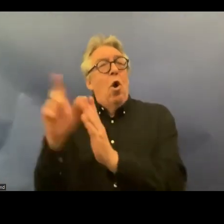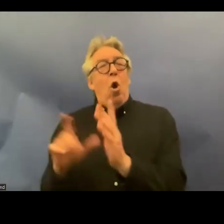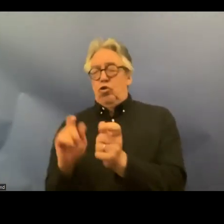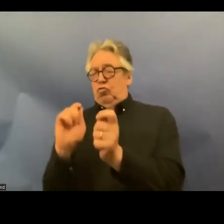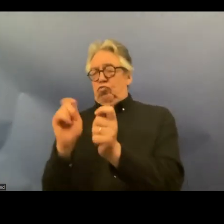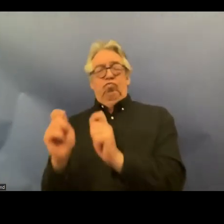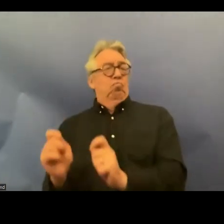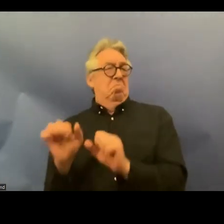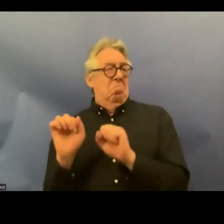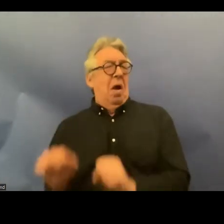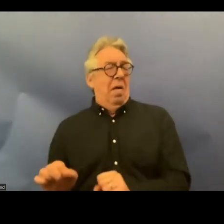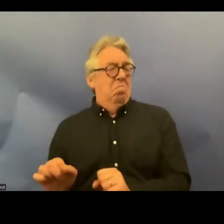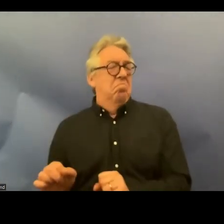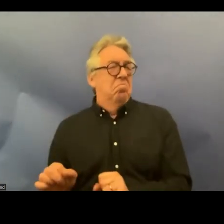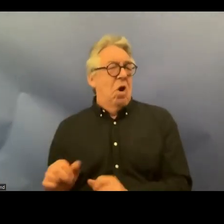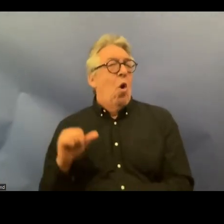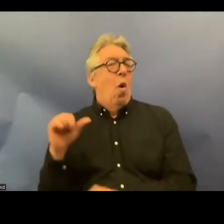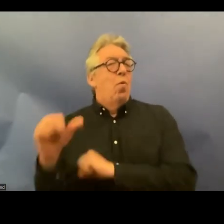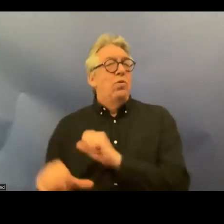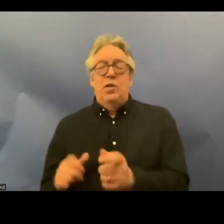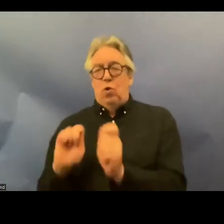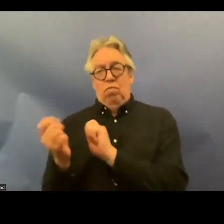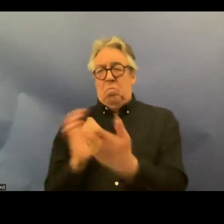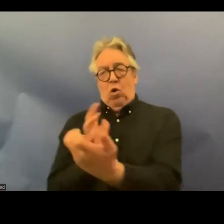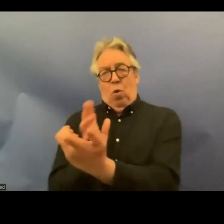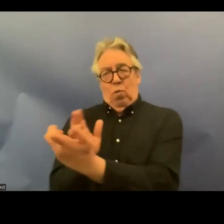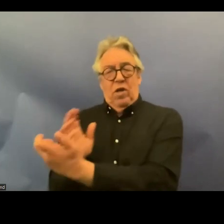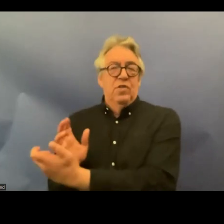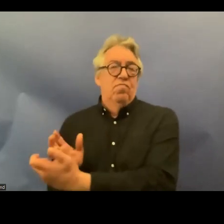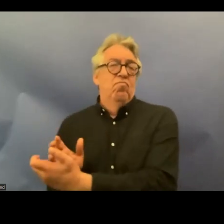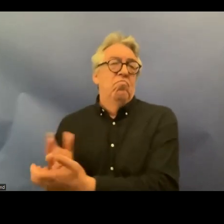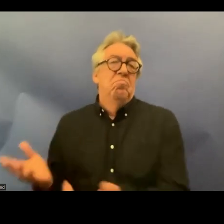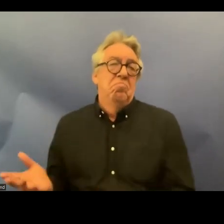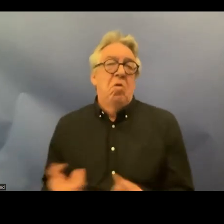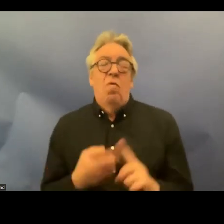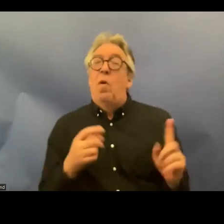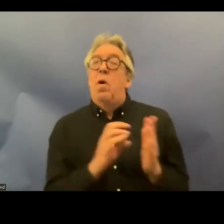accommodation that that you need under Article 13 um however I have not seen a